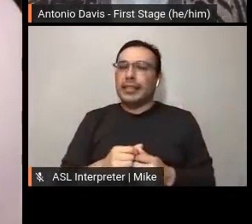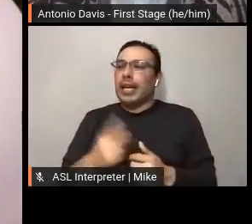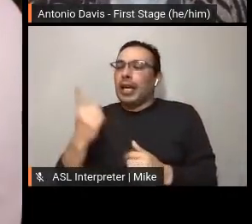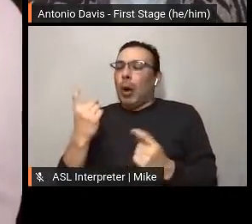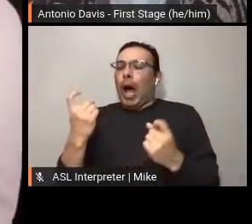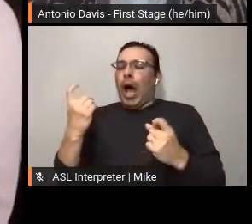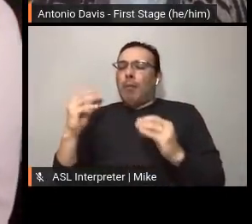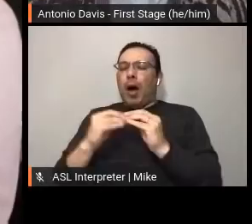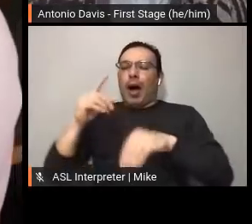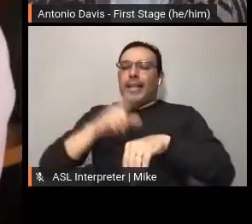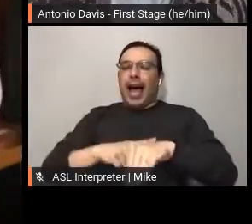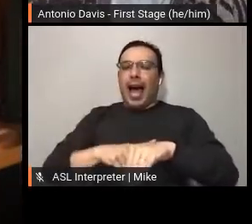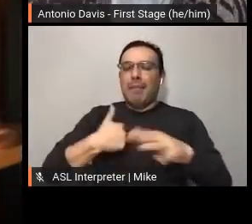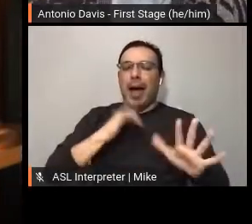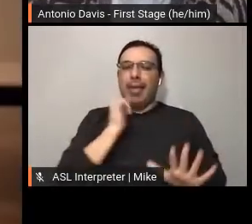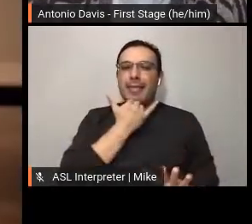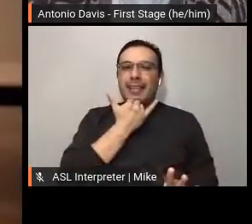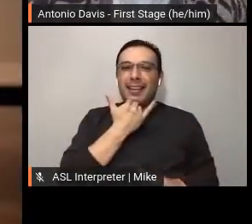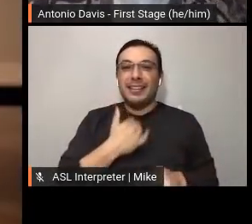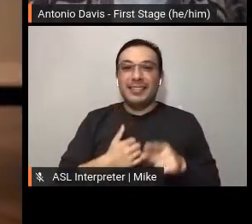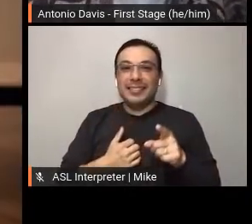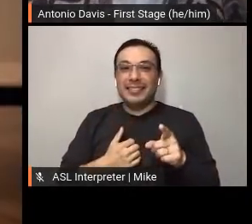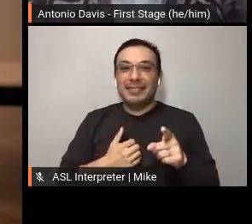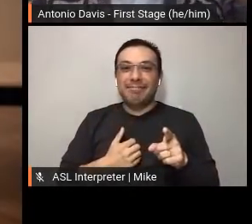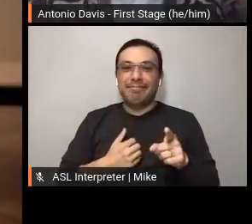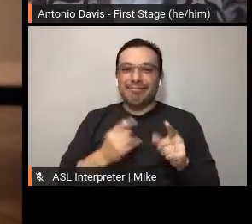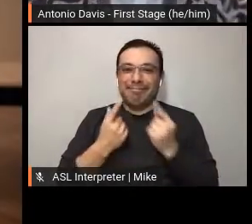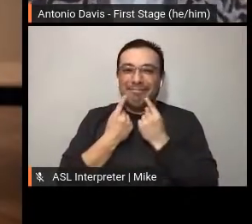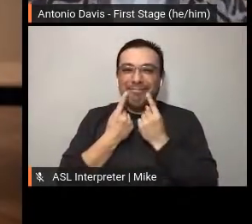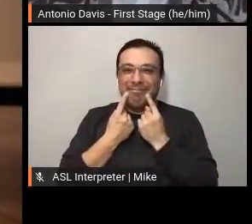(thud)